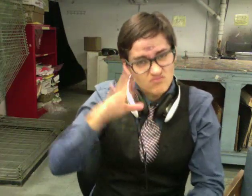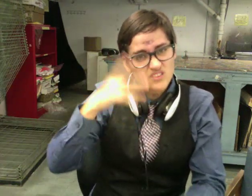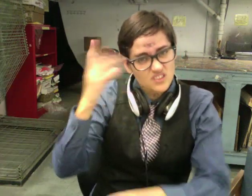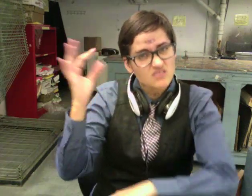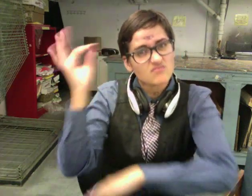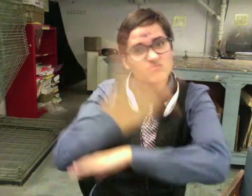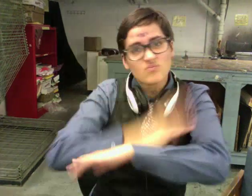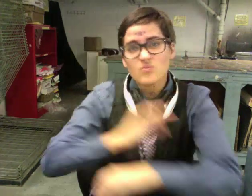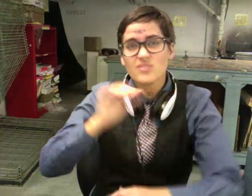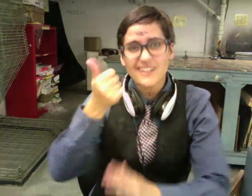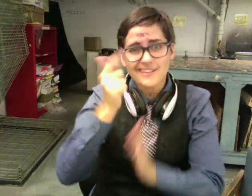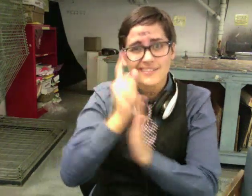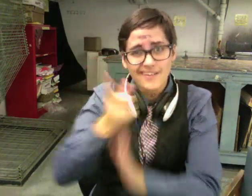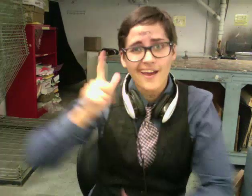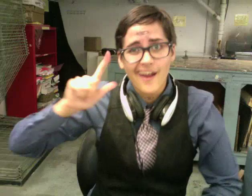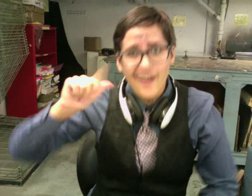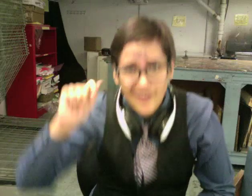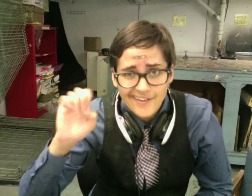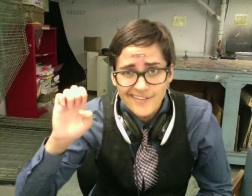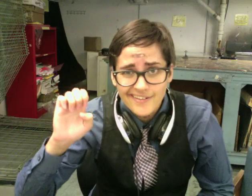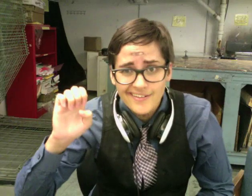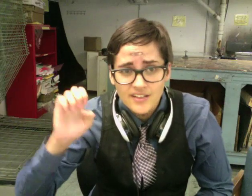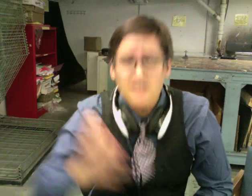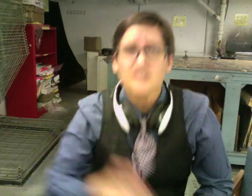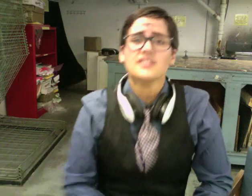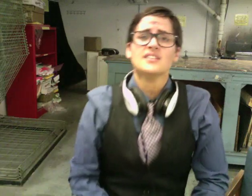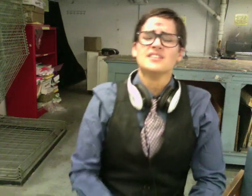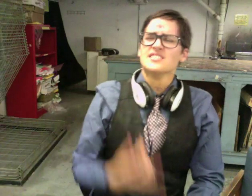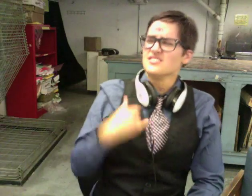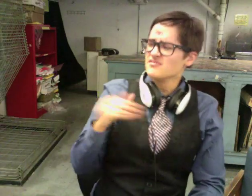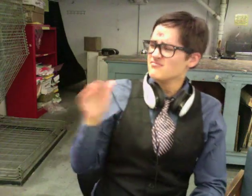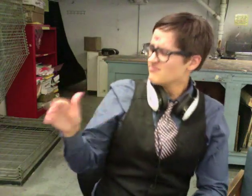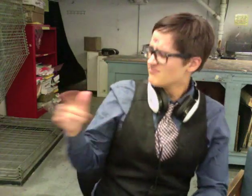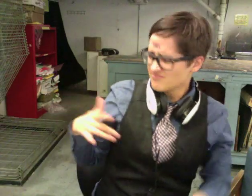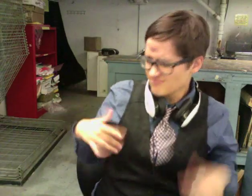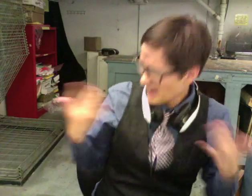ten minutes later than it was supposed to. I asked them if they had any explanations,